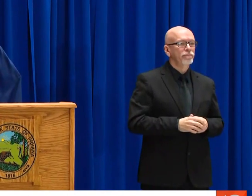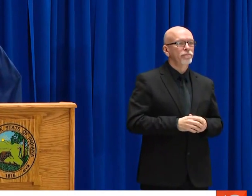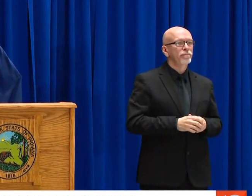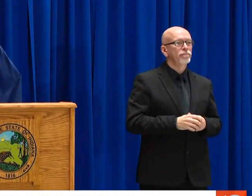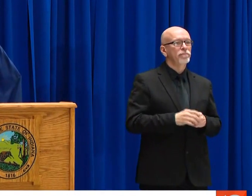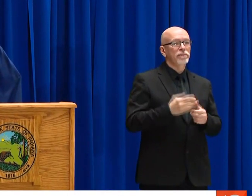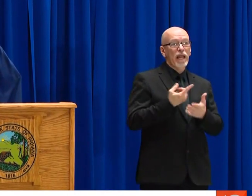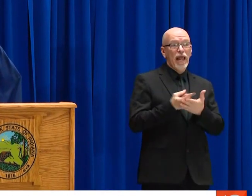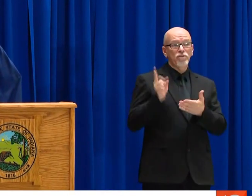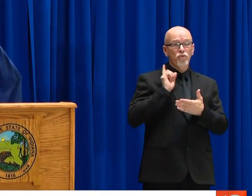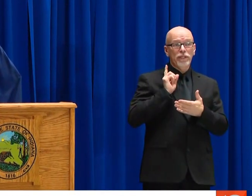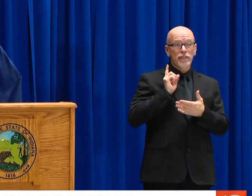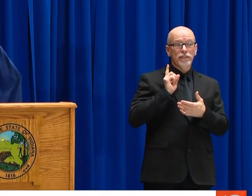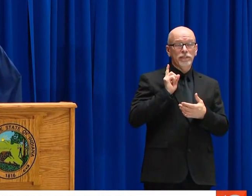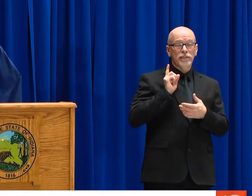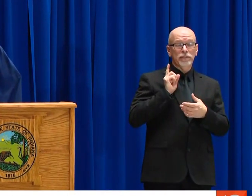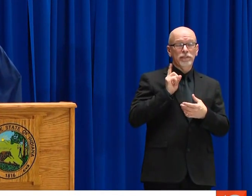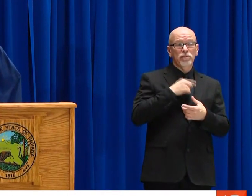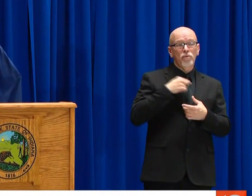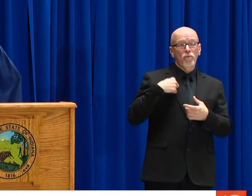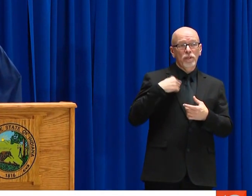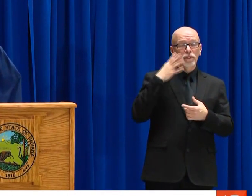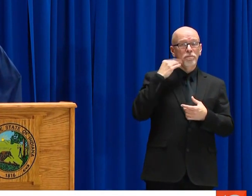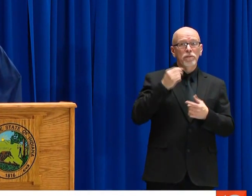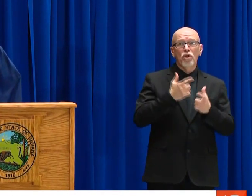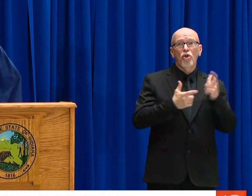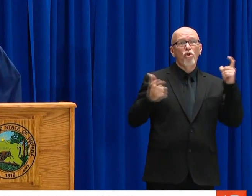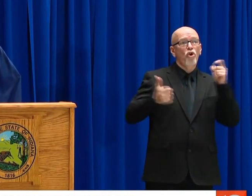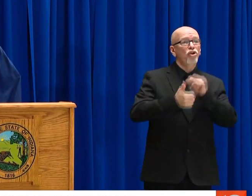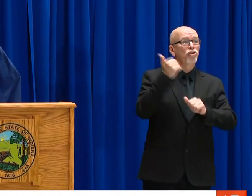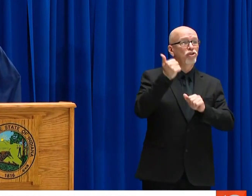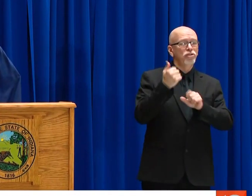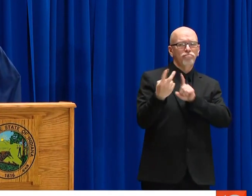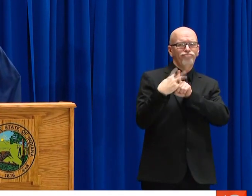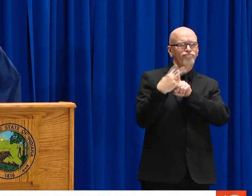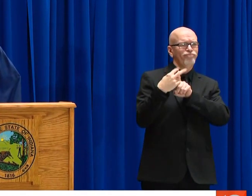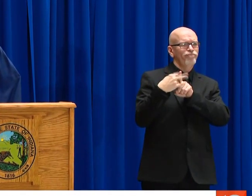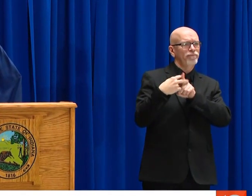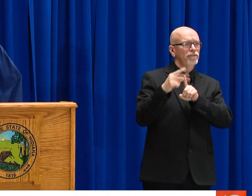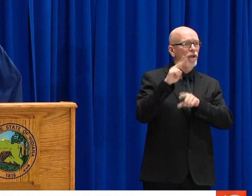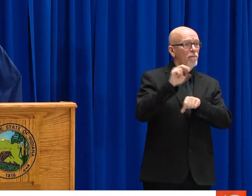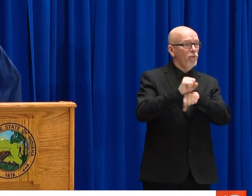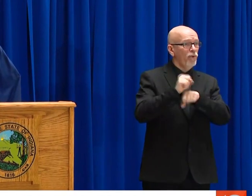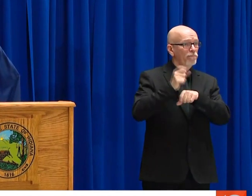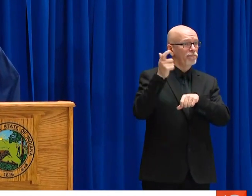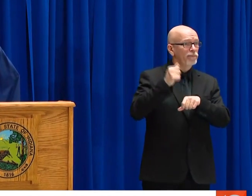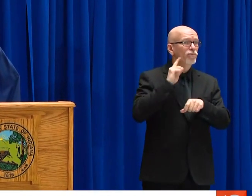WE'VE EVEN AN UNPRECEDENTED NUMBER OF NEWLY FILED UNEMPLOYMENT INSURANCE CLAIMS.